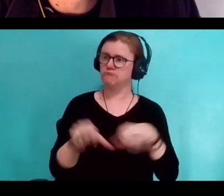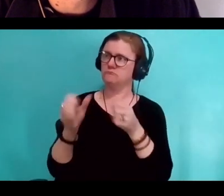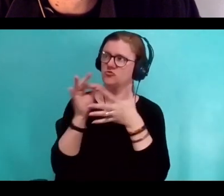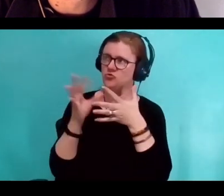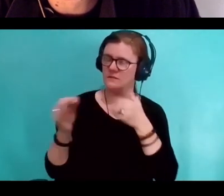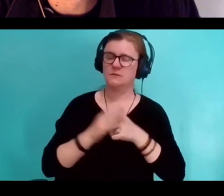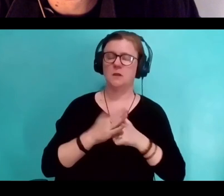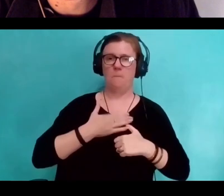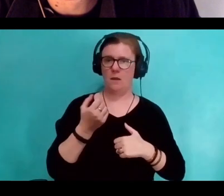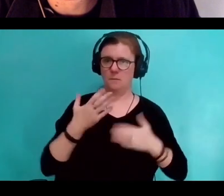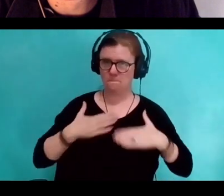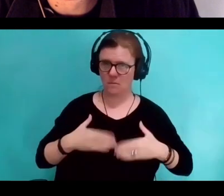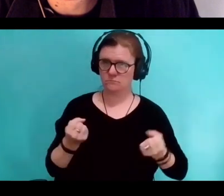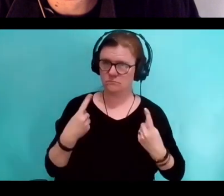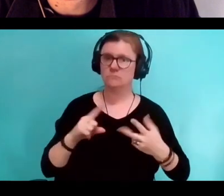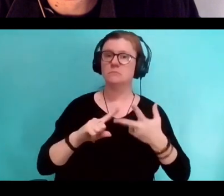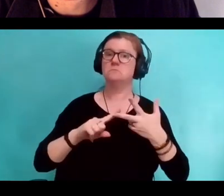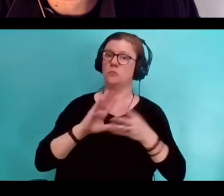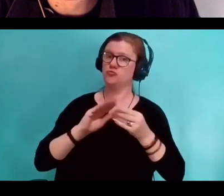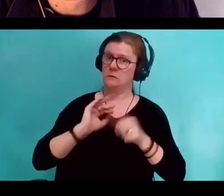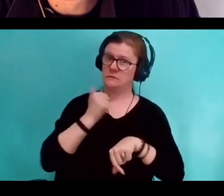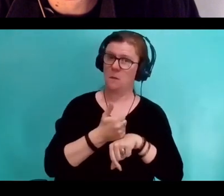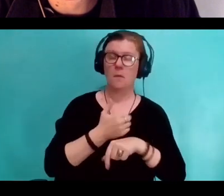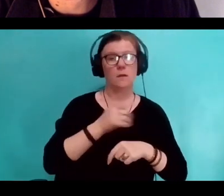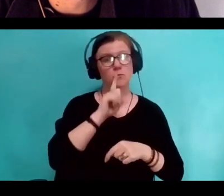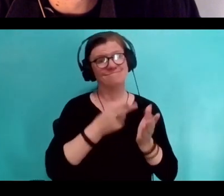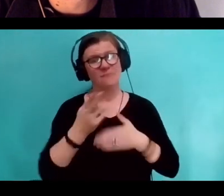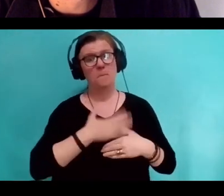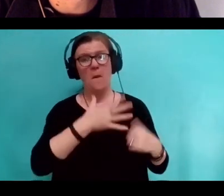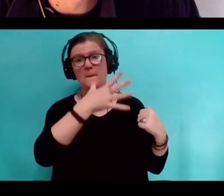And my mother had built so much of herself respect